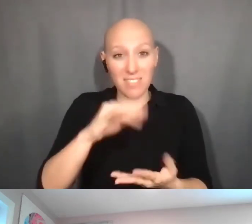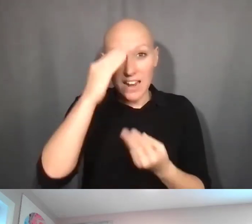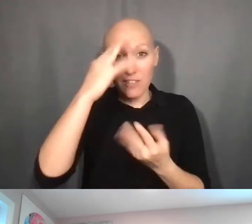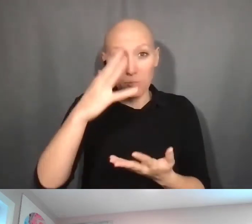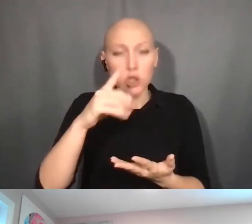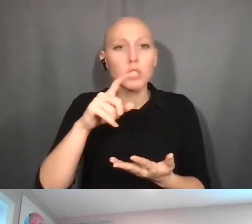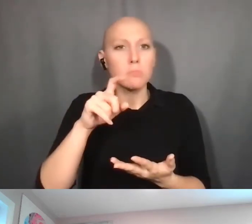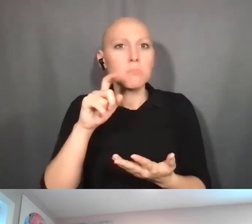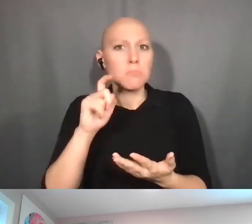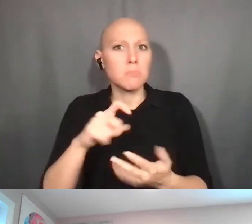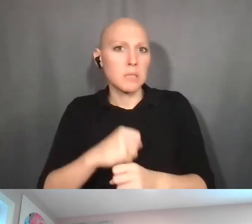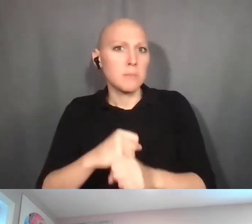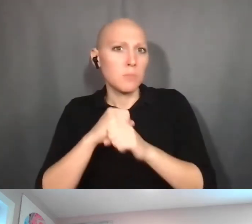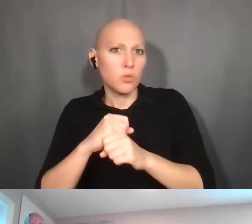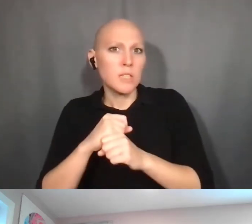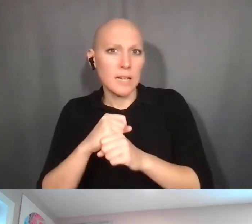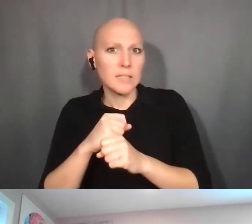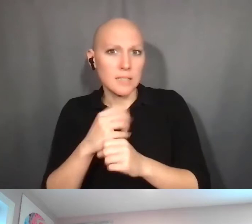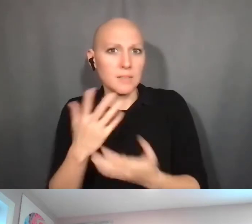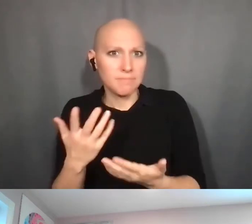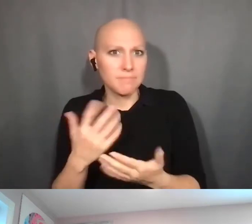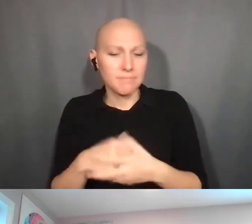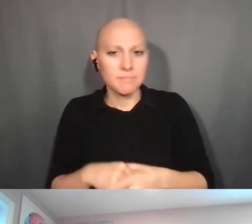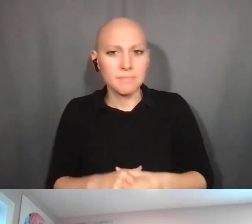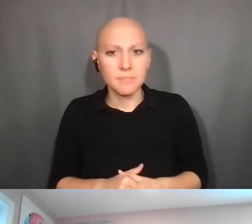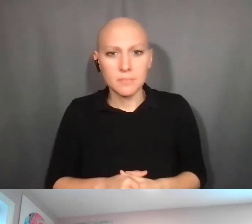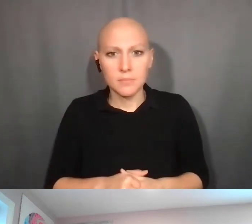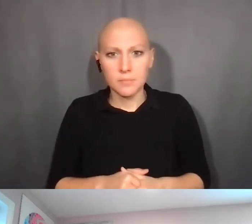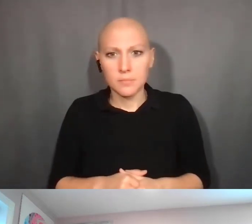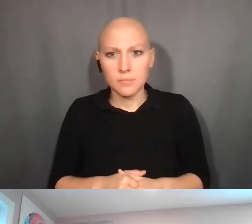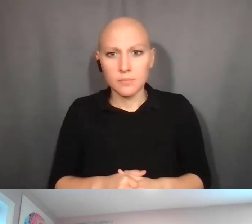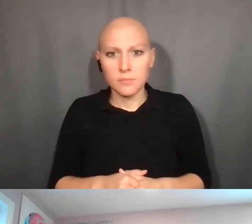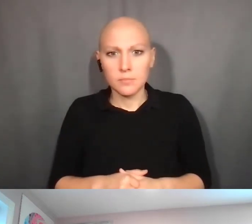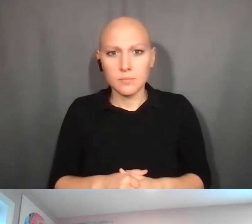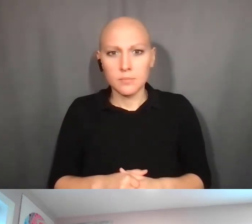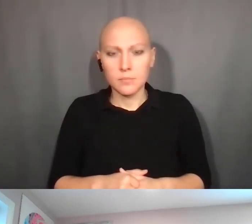to protect the intellectual property. Scott Cooper: Correct.